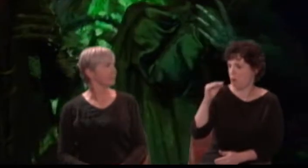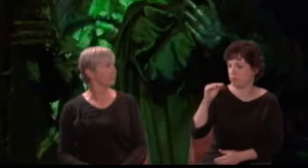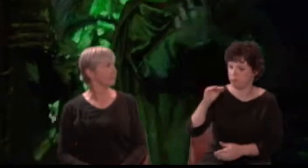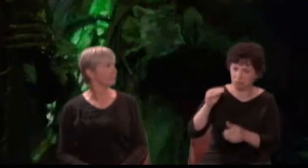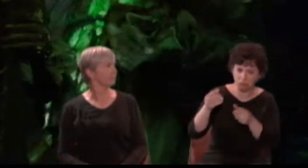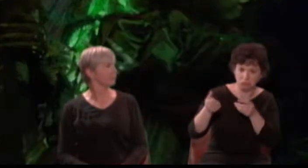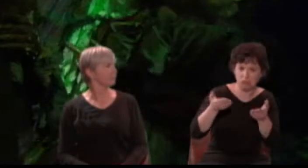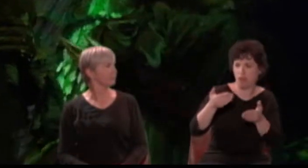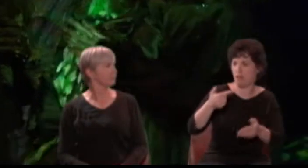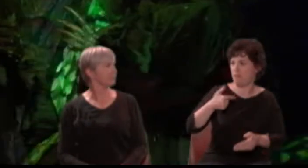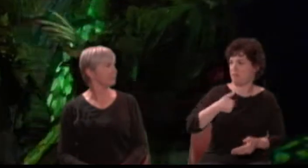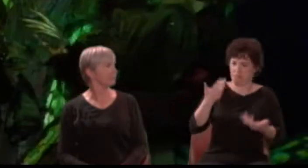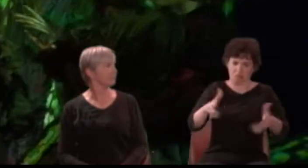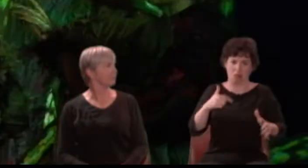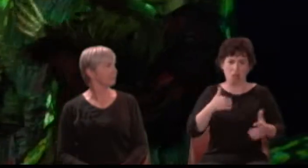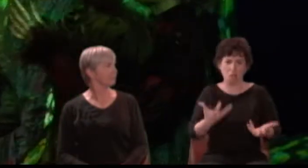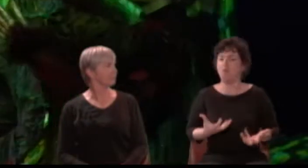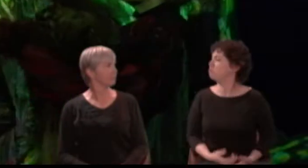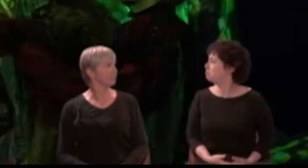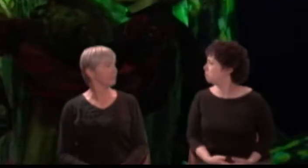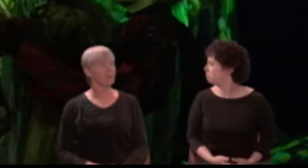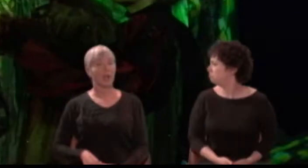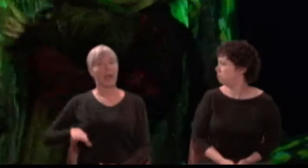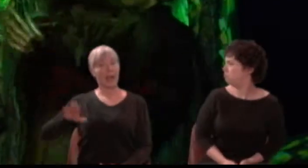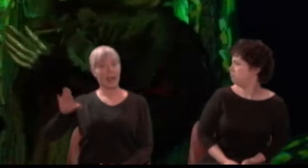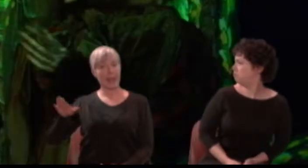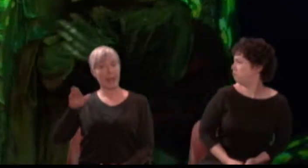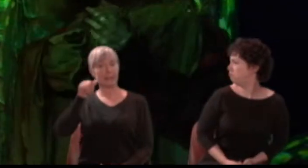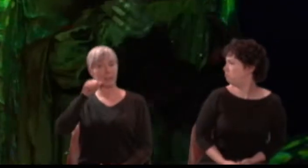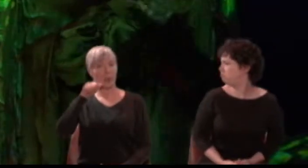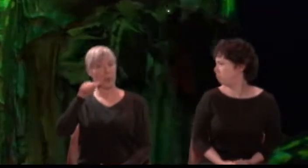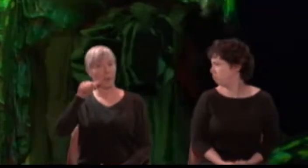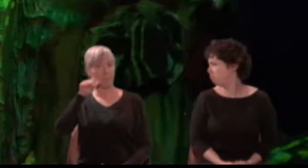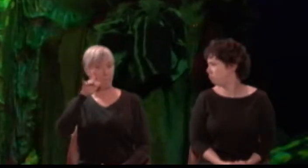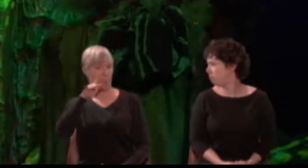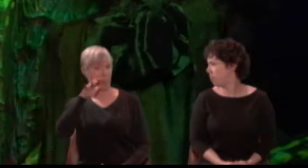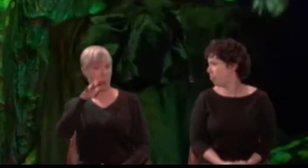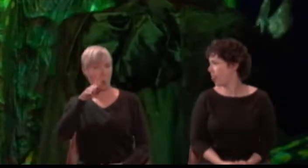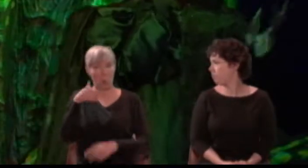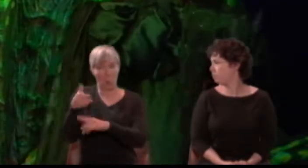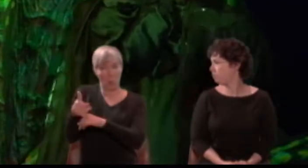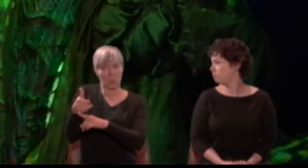Titania: His mother was a votress of my order; but she, being mortal, did die.